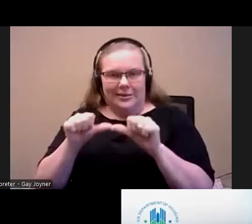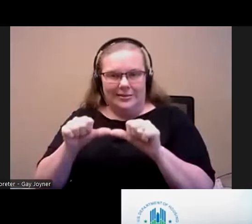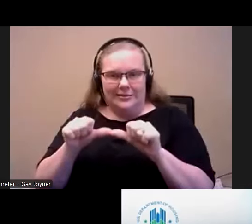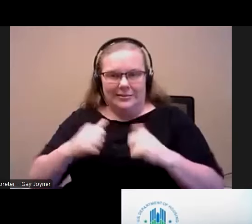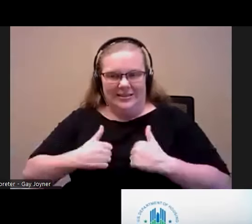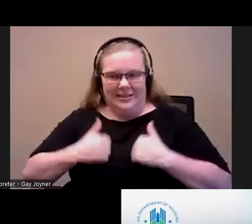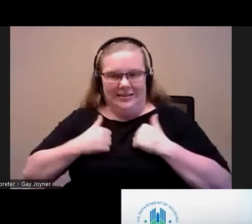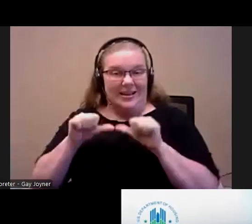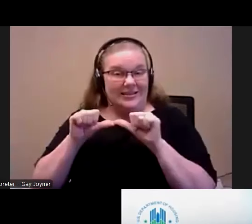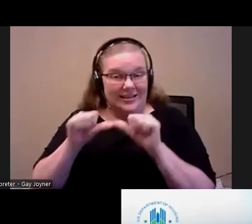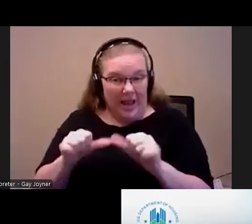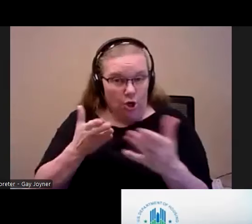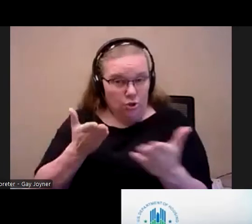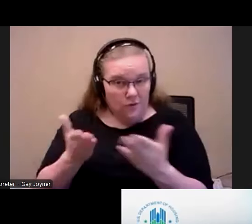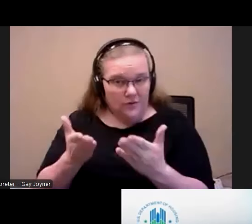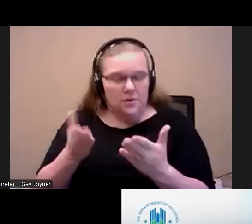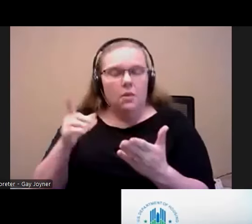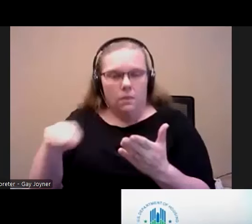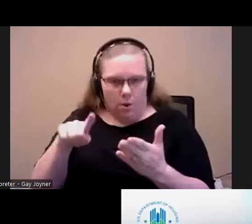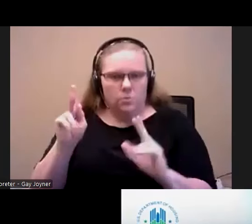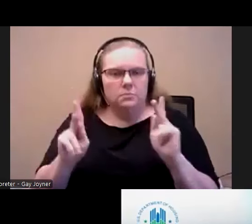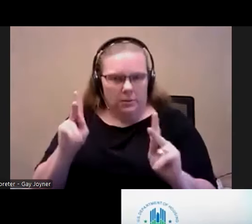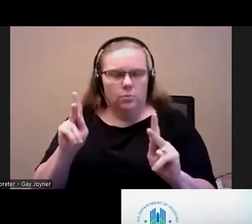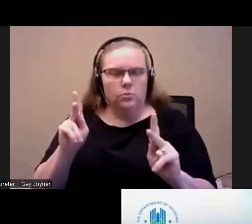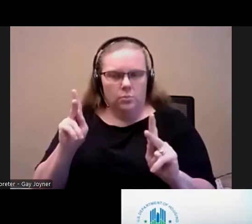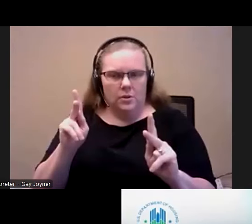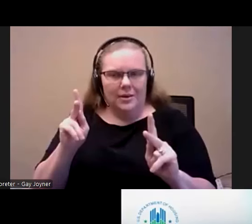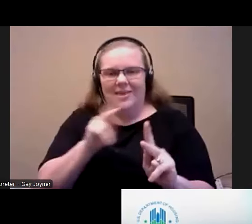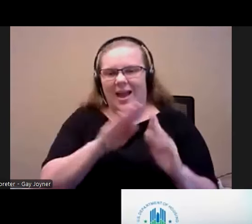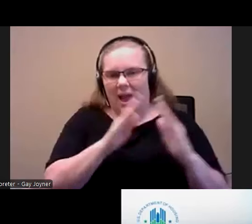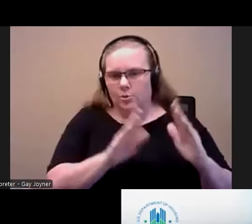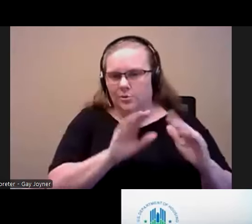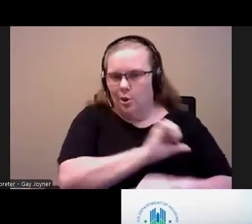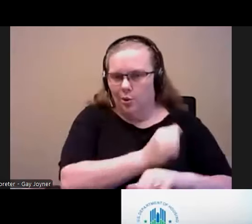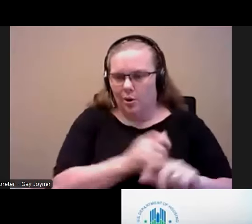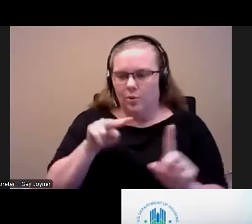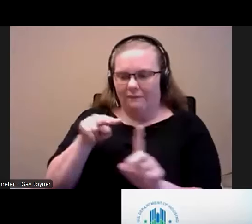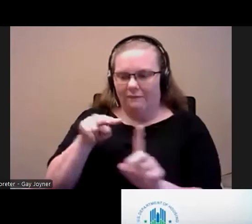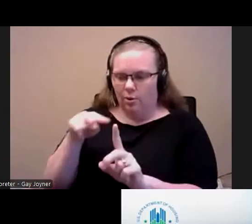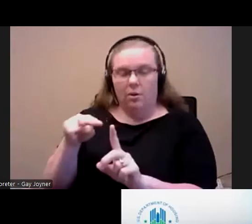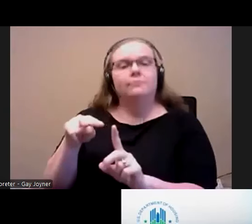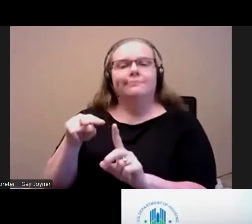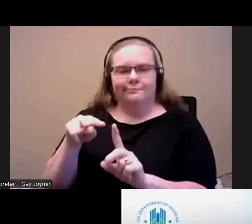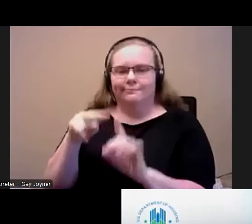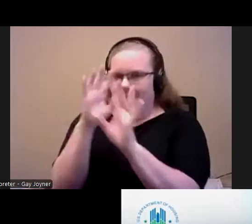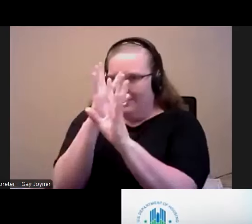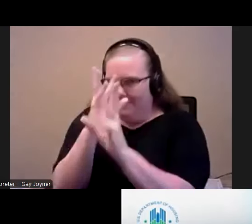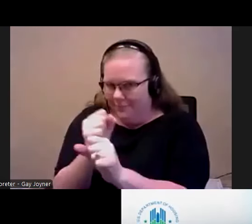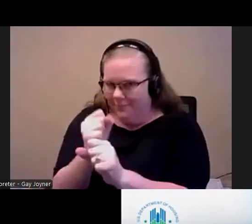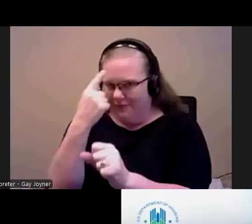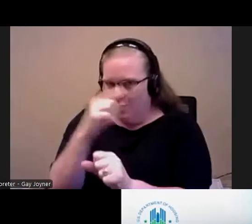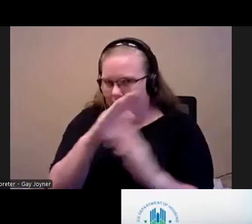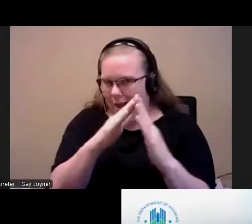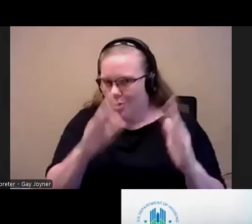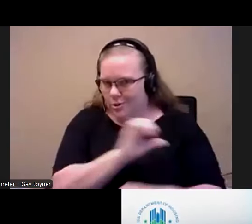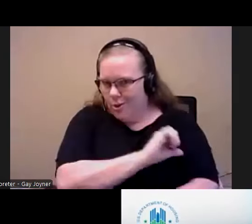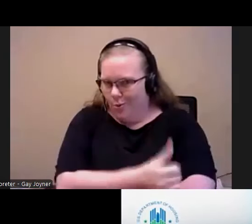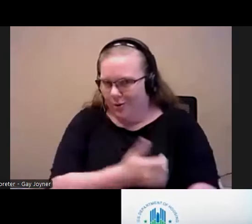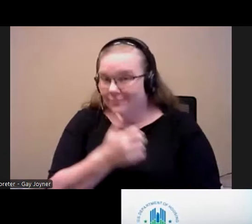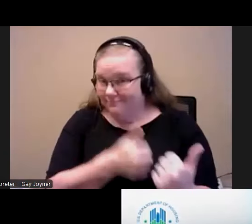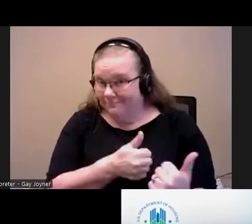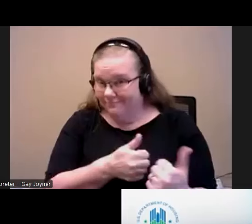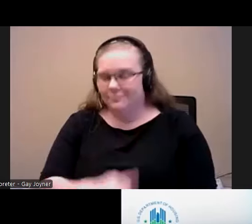definitely people that Housing Authority is, that is very attractive to PHA's.